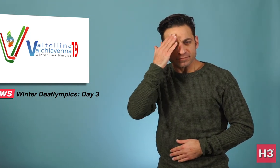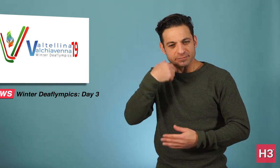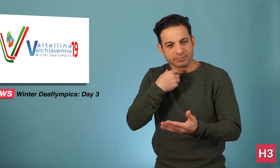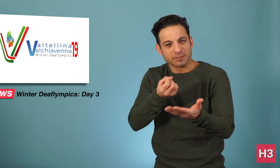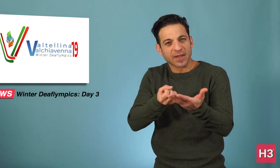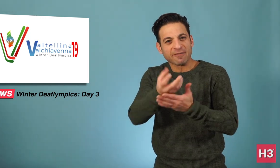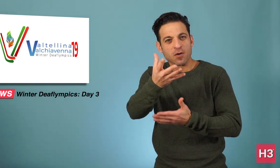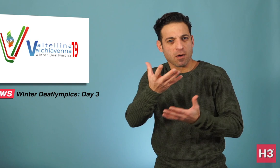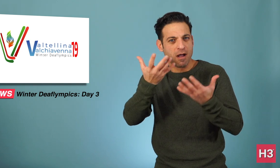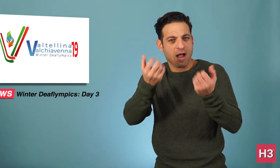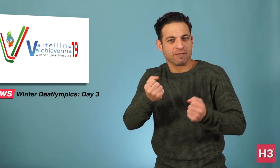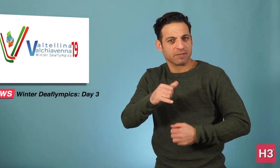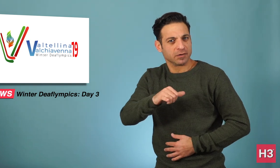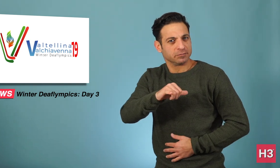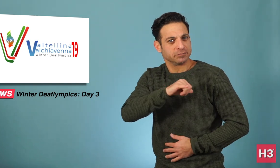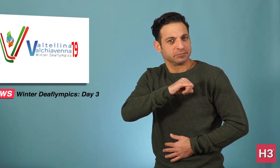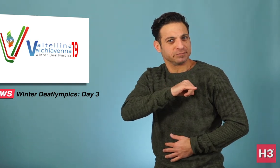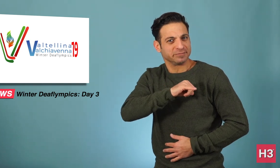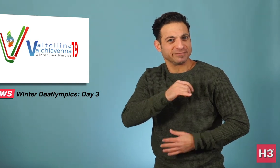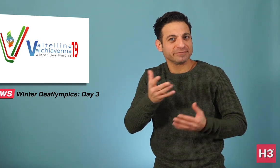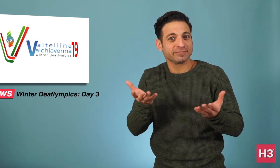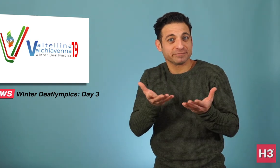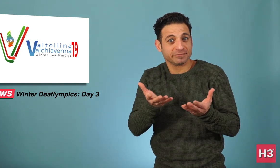we're talking about the weather, this is